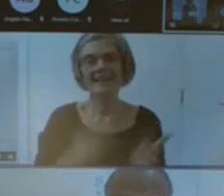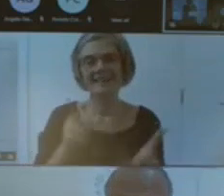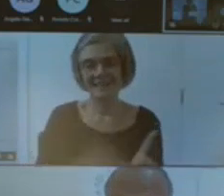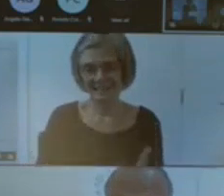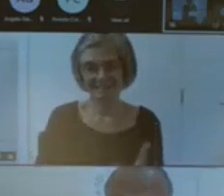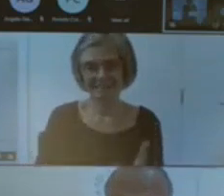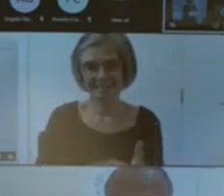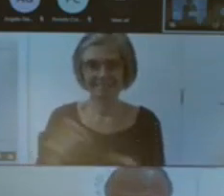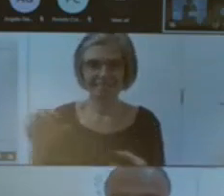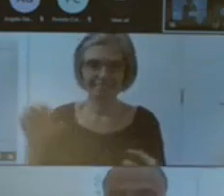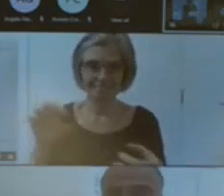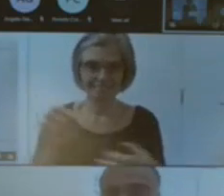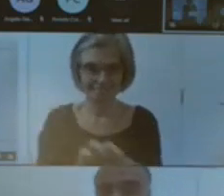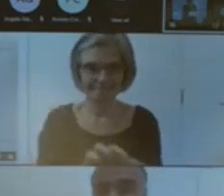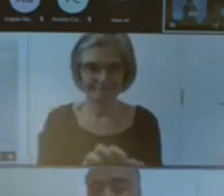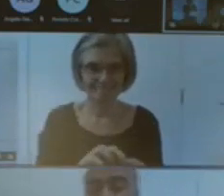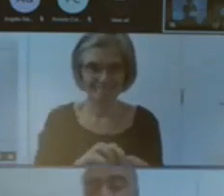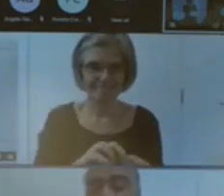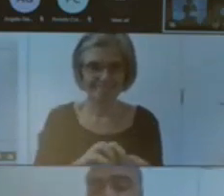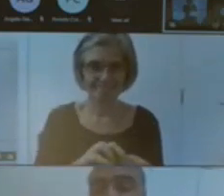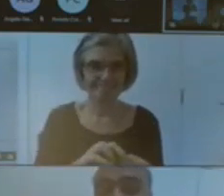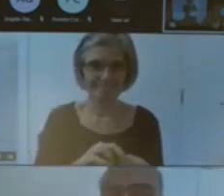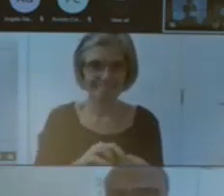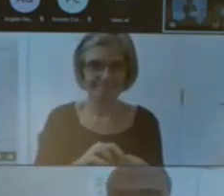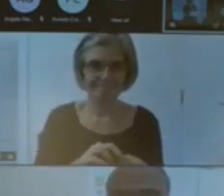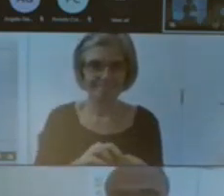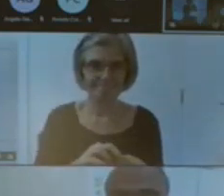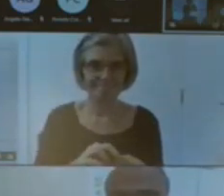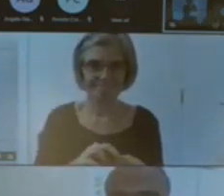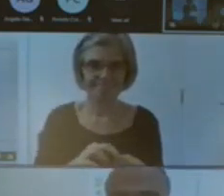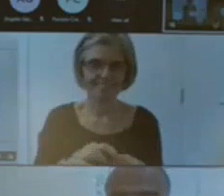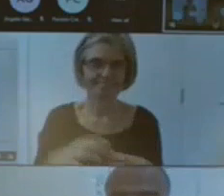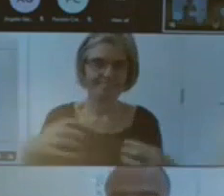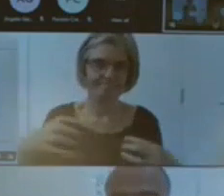so many different questions and getting in I think something the heart up you know the slide